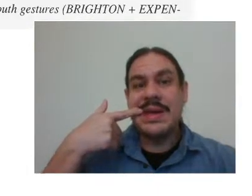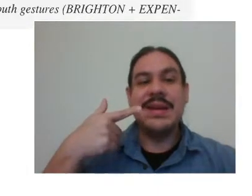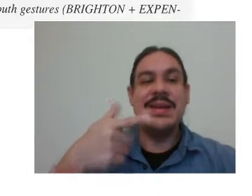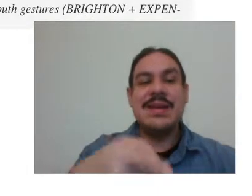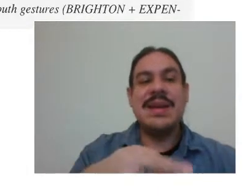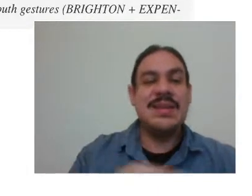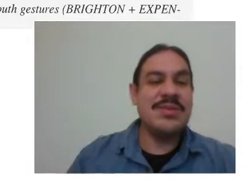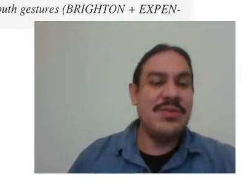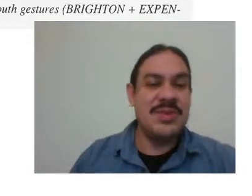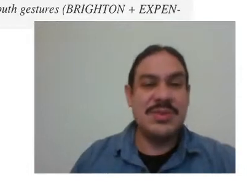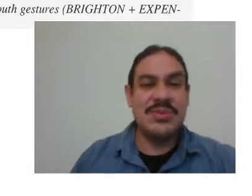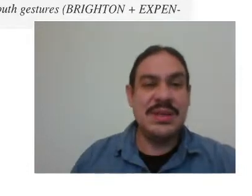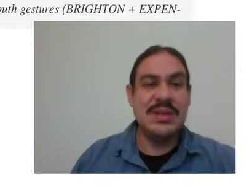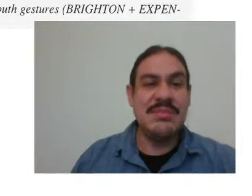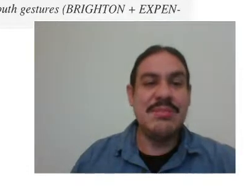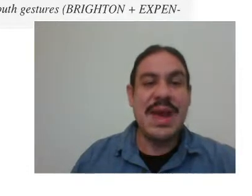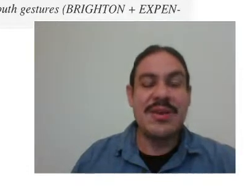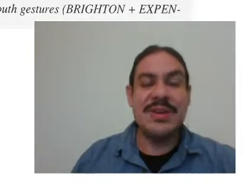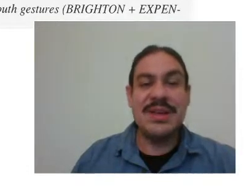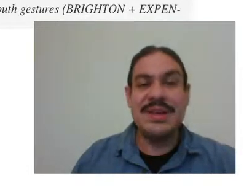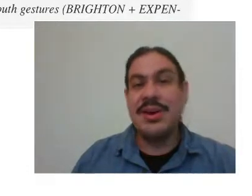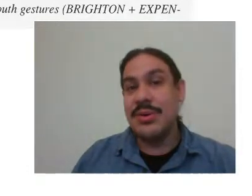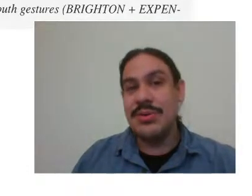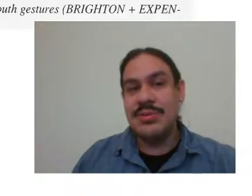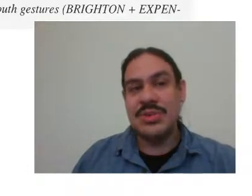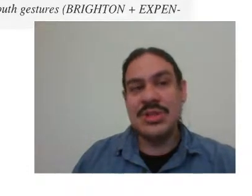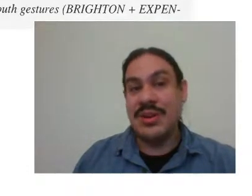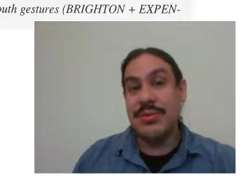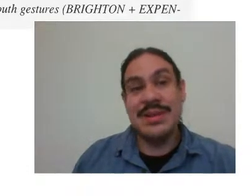can indicate the difference between battery and uncle which are otherwise